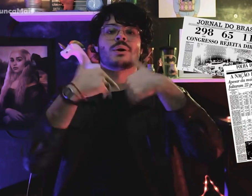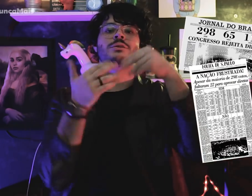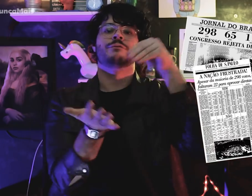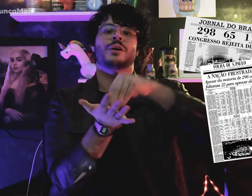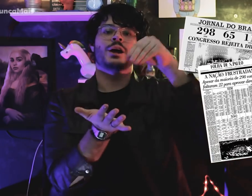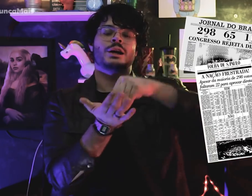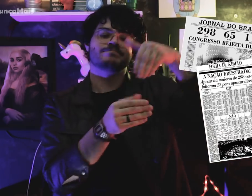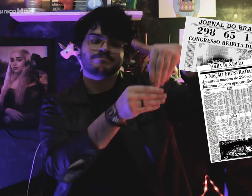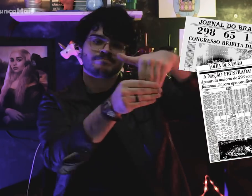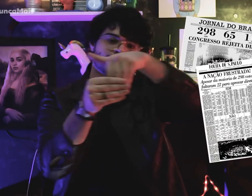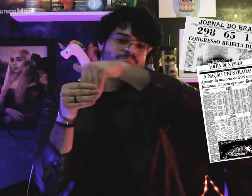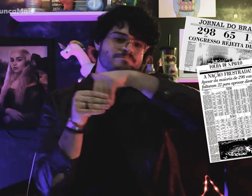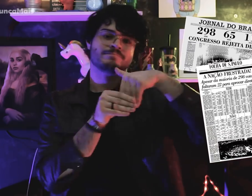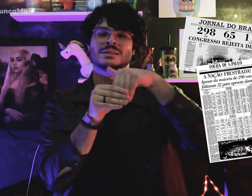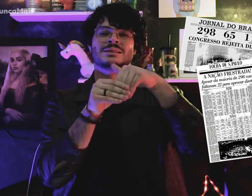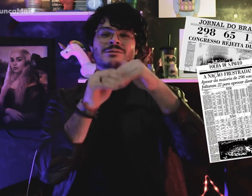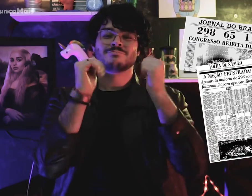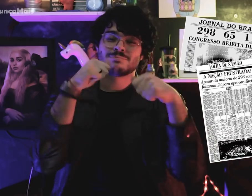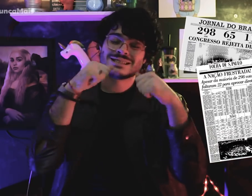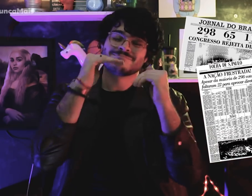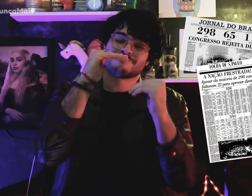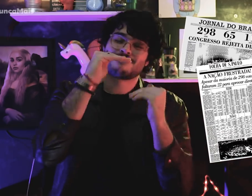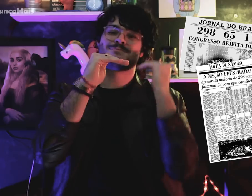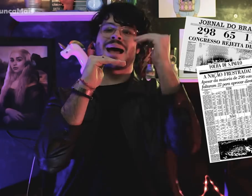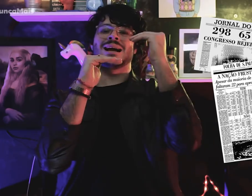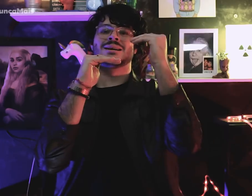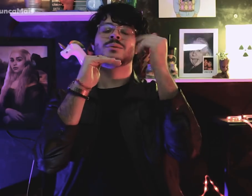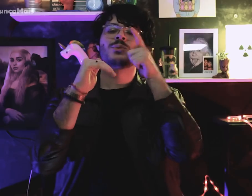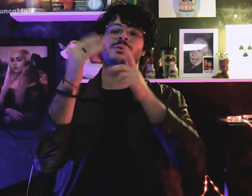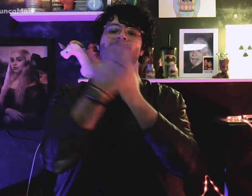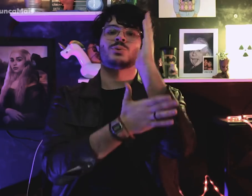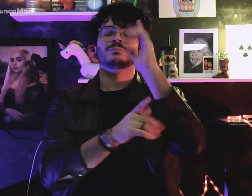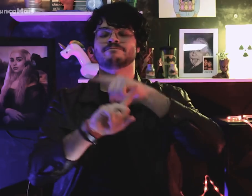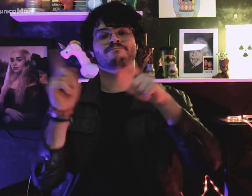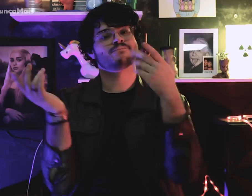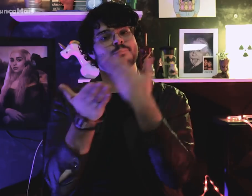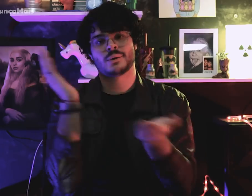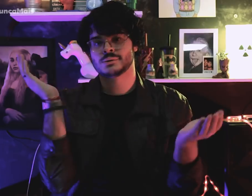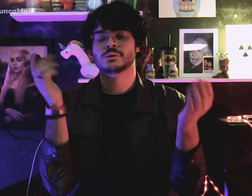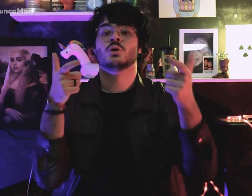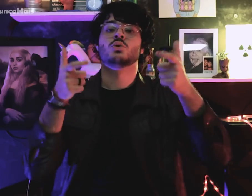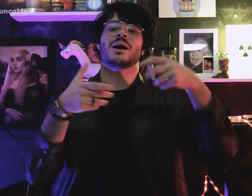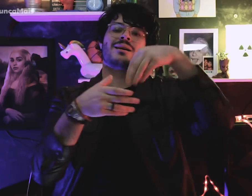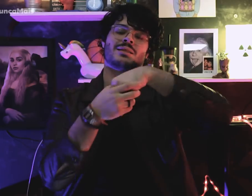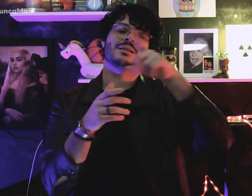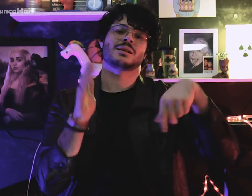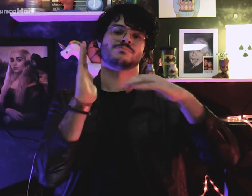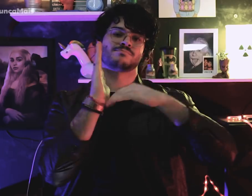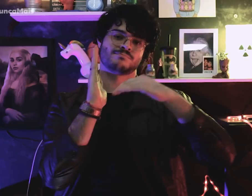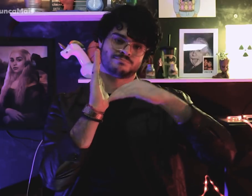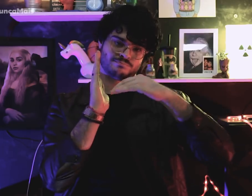pois não atingiu a quantidade de votos necessários para aprovação na Câmara dos Deputados.